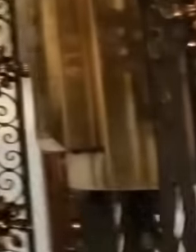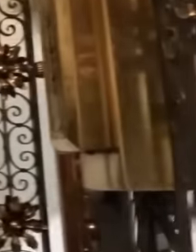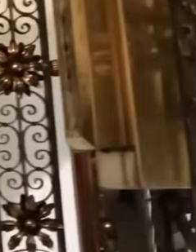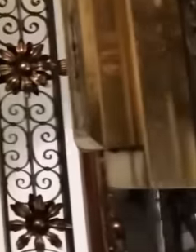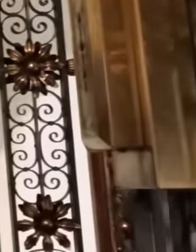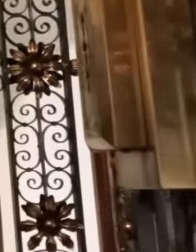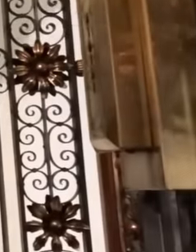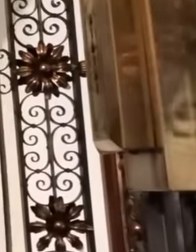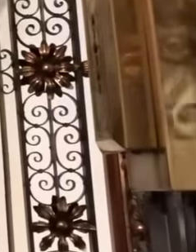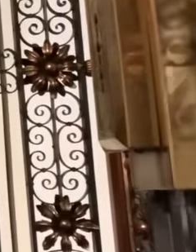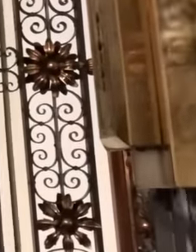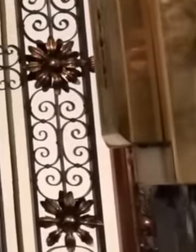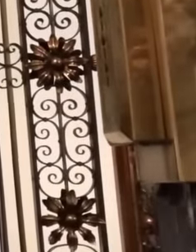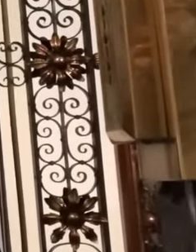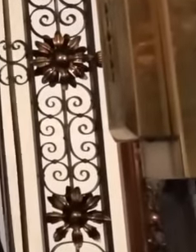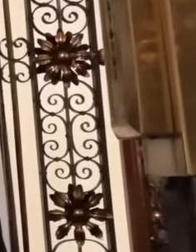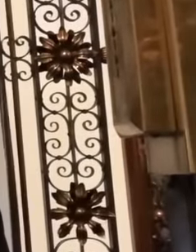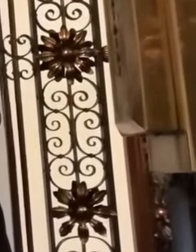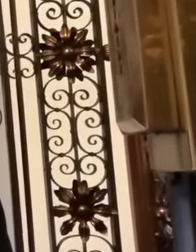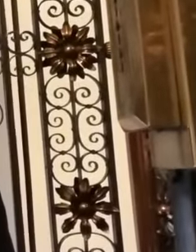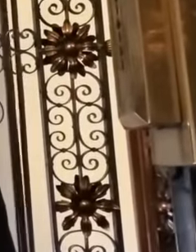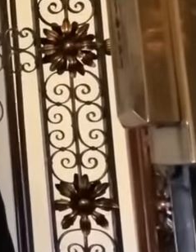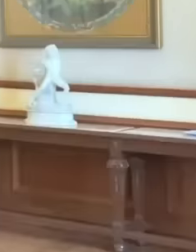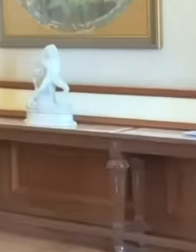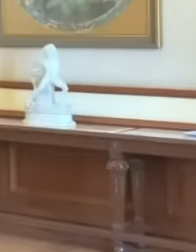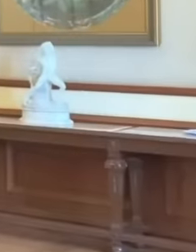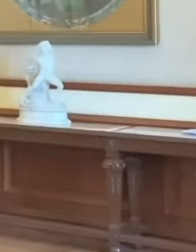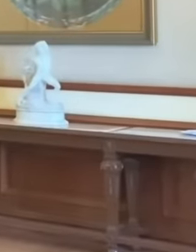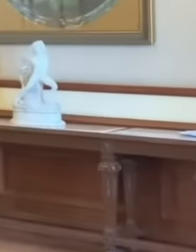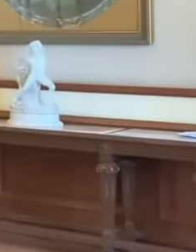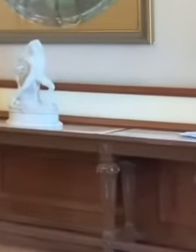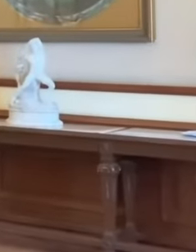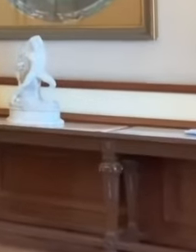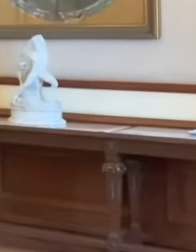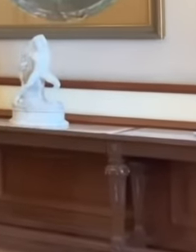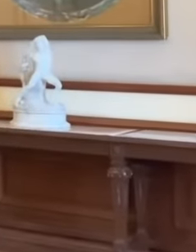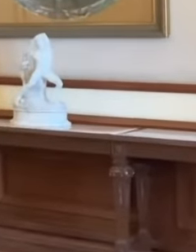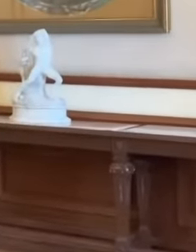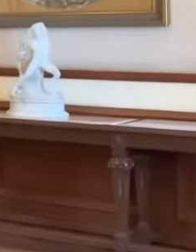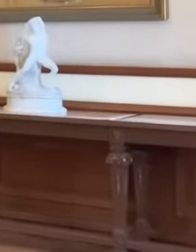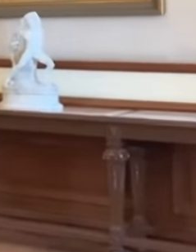There are barely five months left until President López